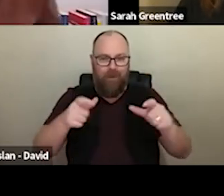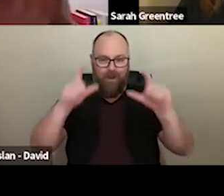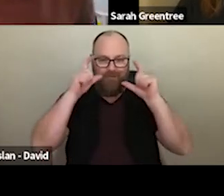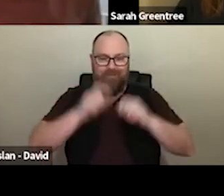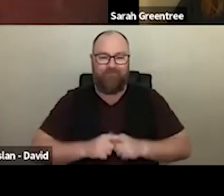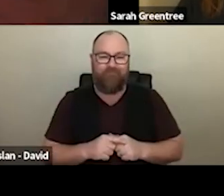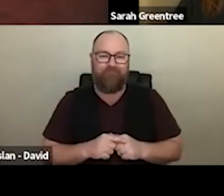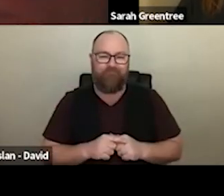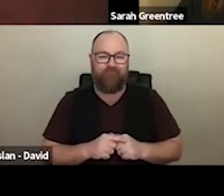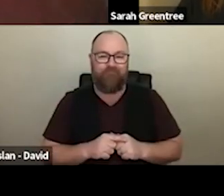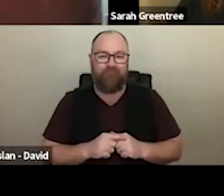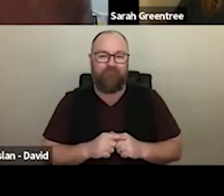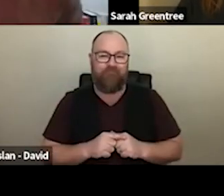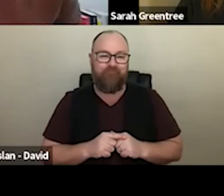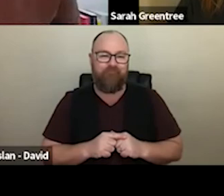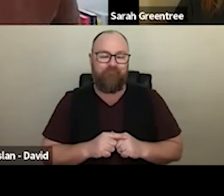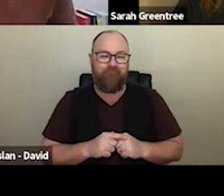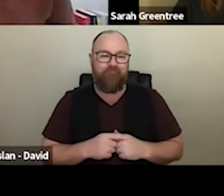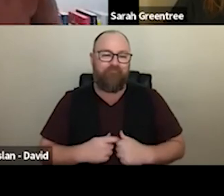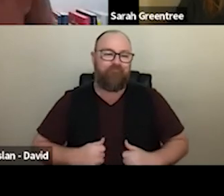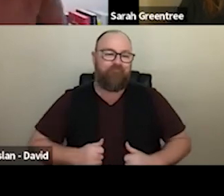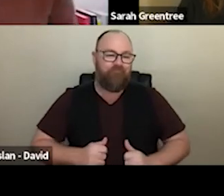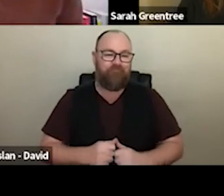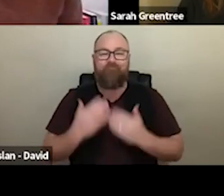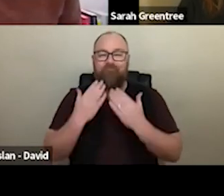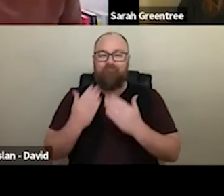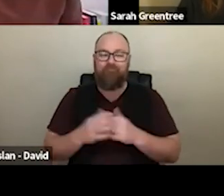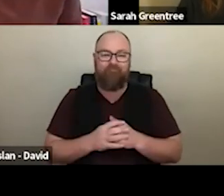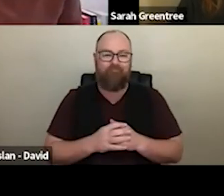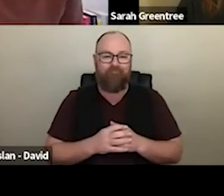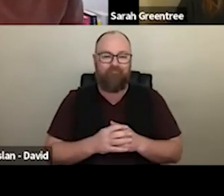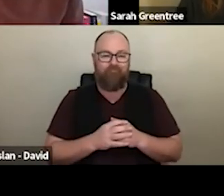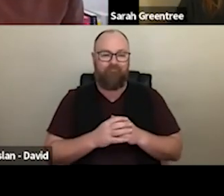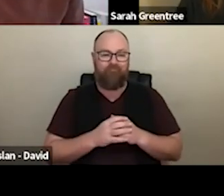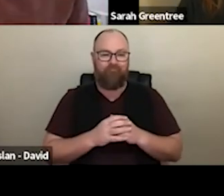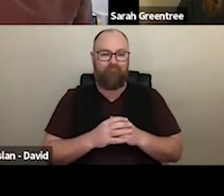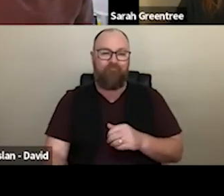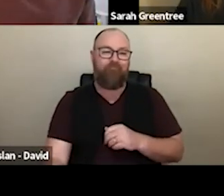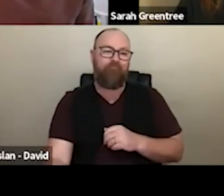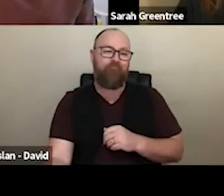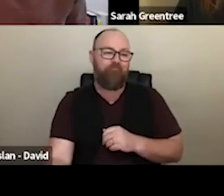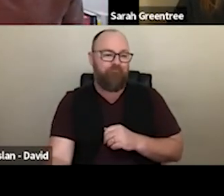Thank you, Sarah, and Trish? Thanks Sarah, and also Trish Hello, everyone. I'm Trisha Jay.